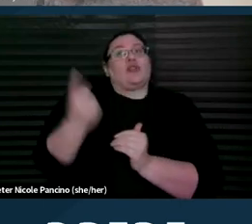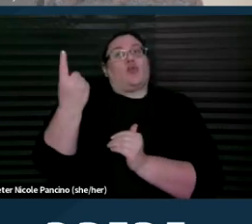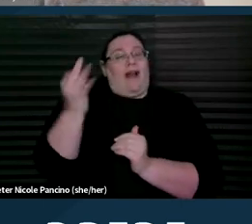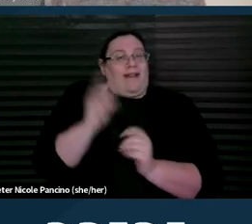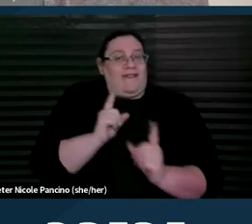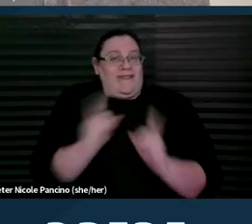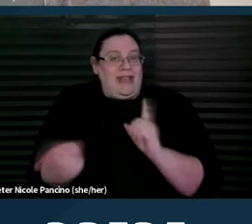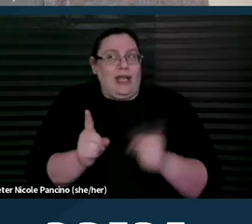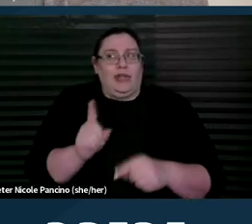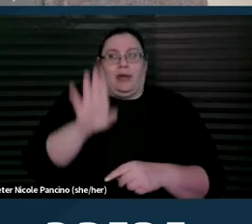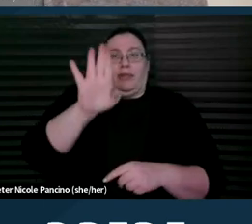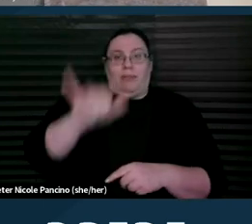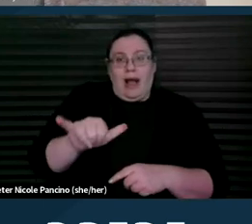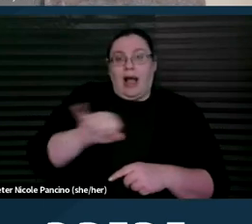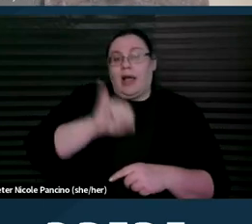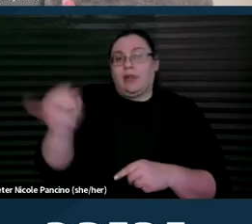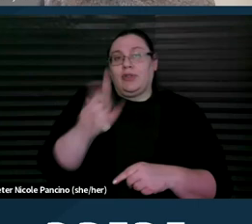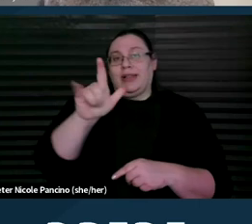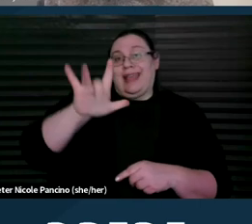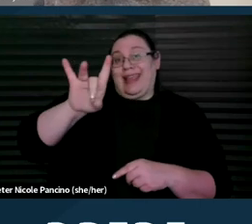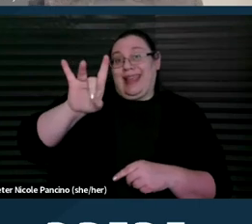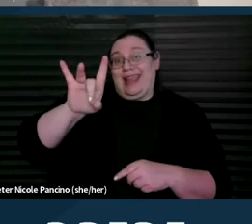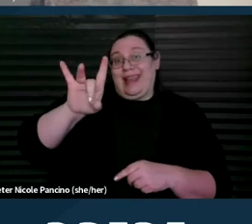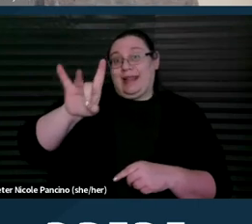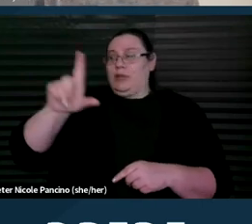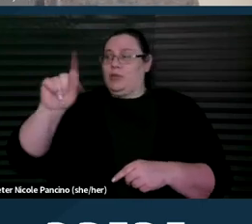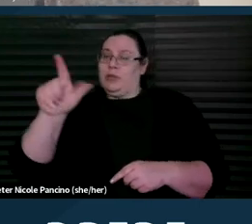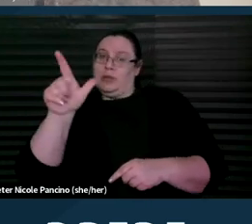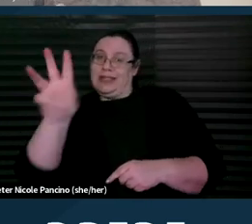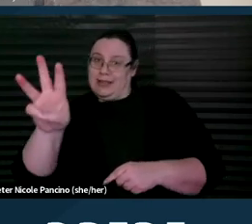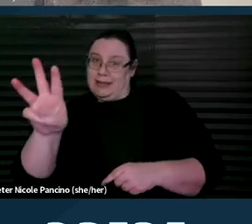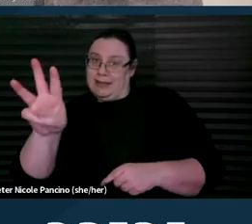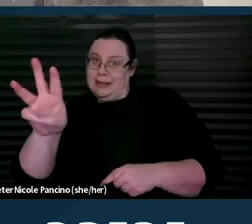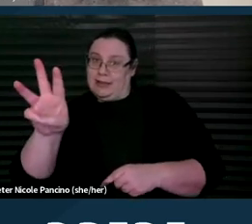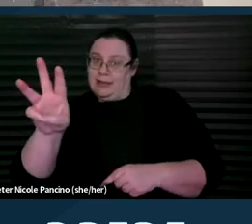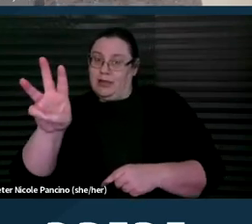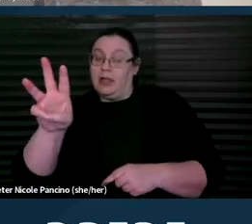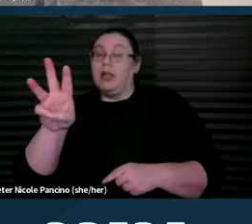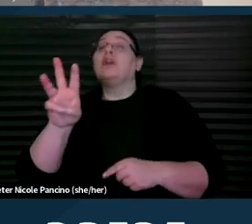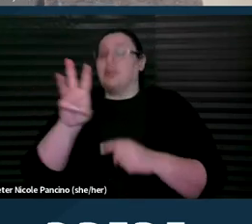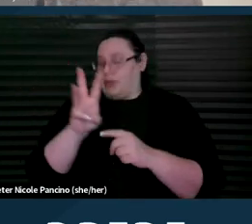by July 8th, 2026. So there is a compliance deadline